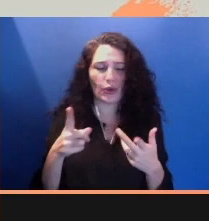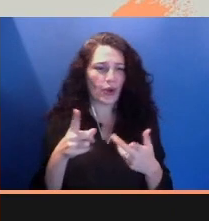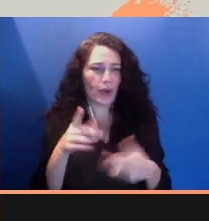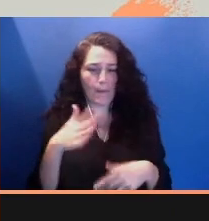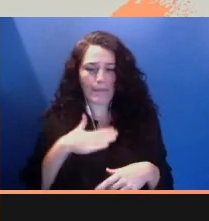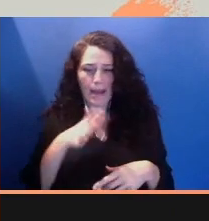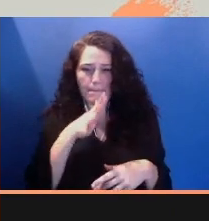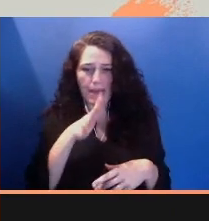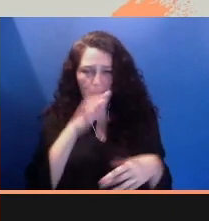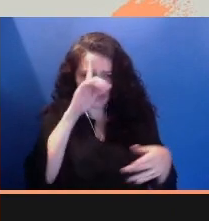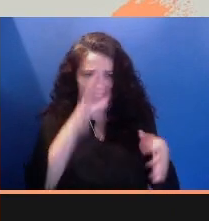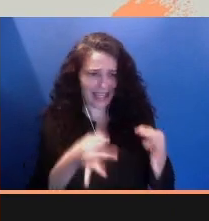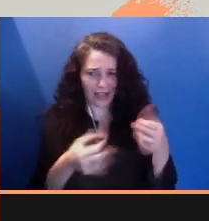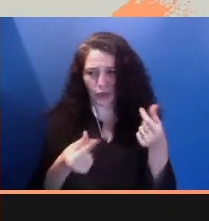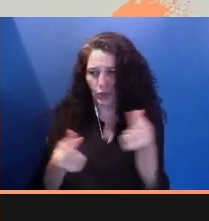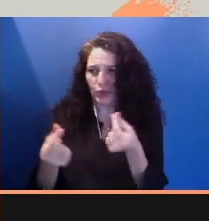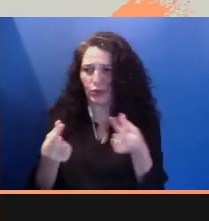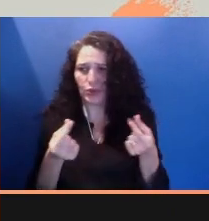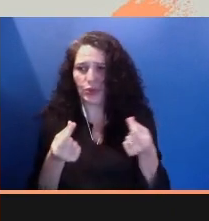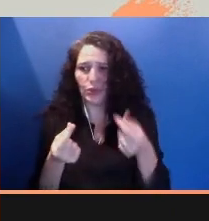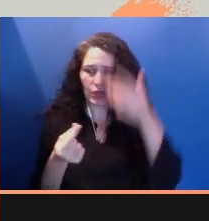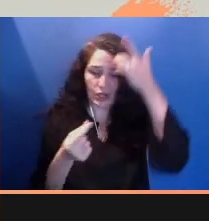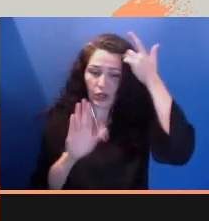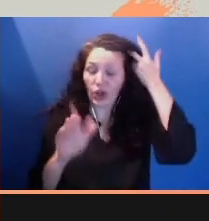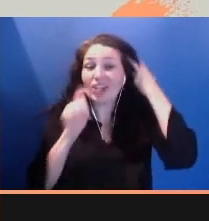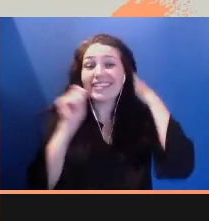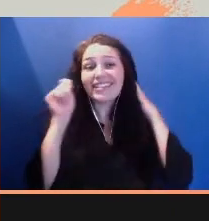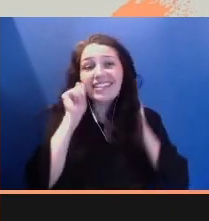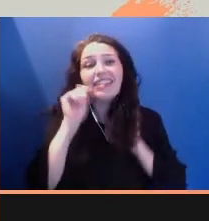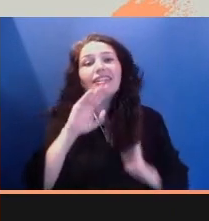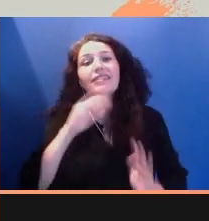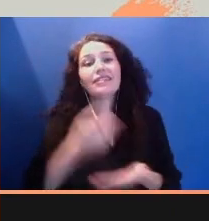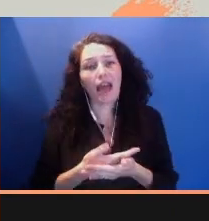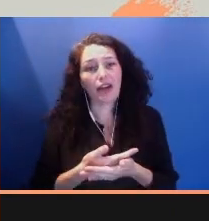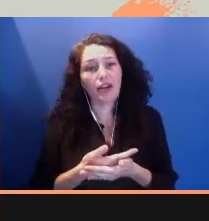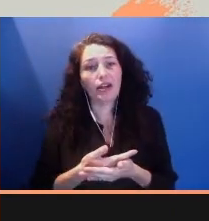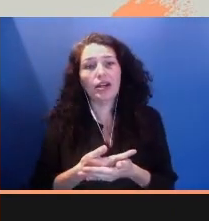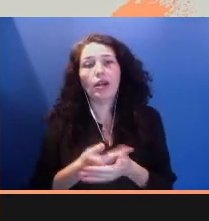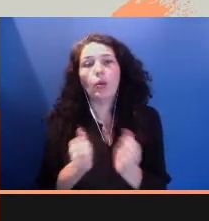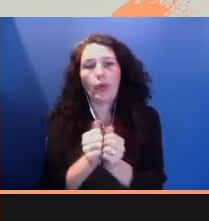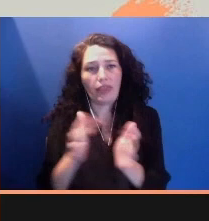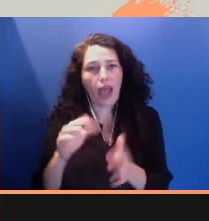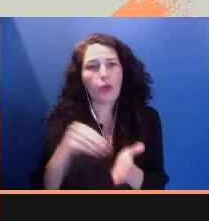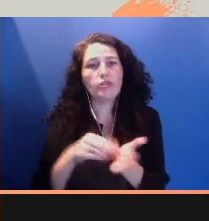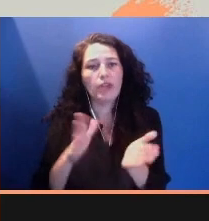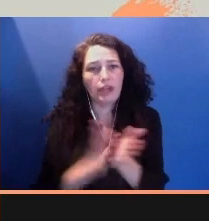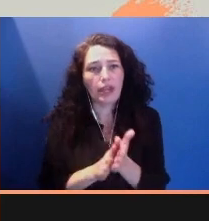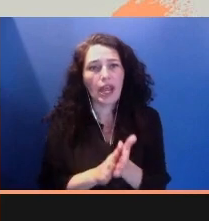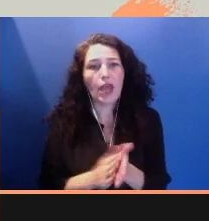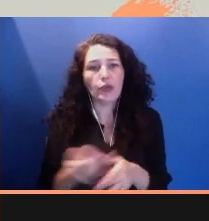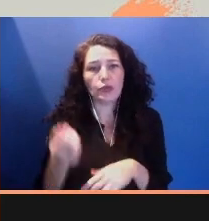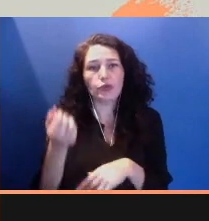of her undocumented teen daughter and the survival of her two infant US-born boys. She chose the babies.